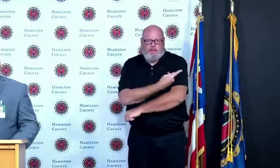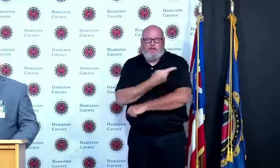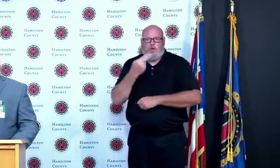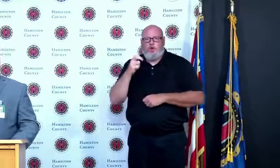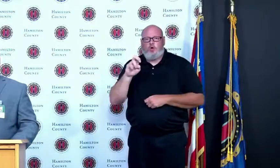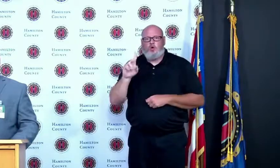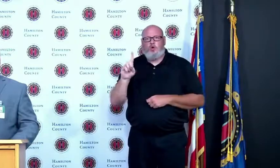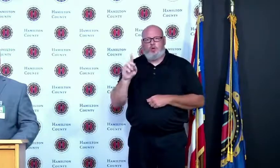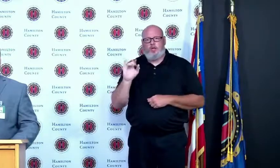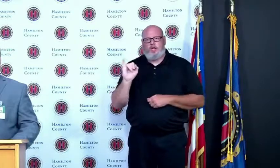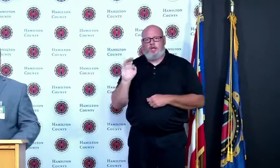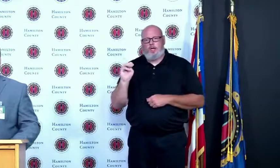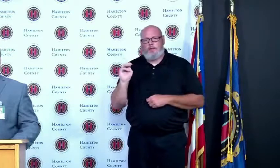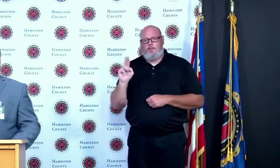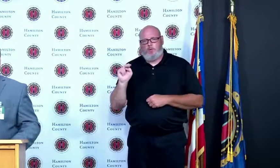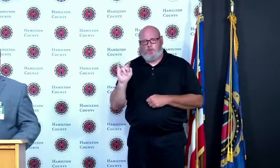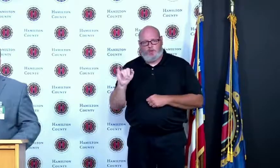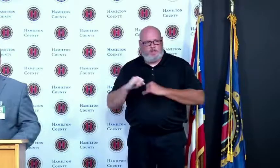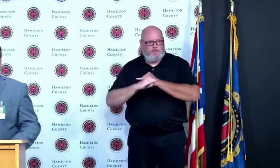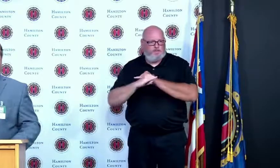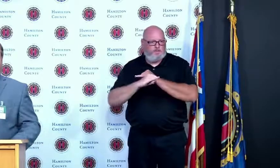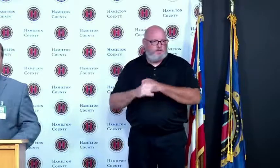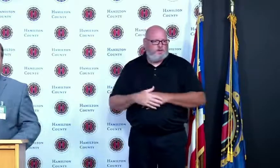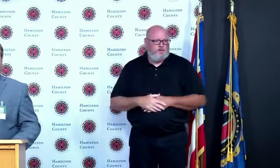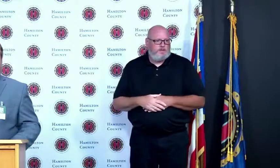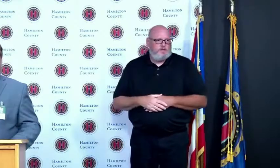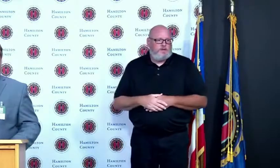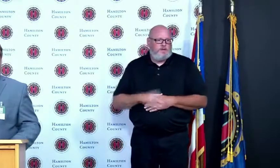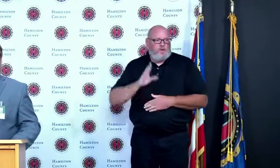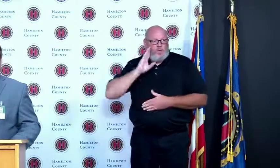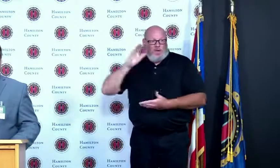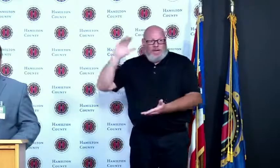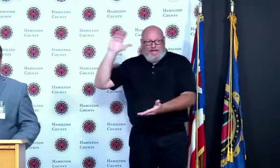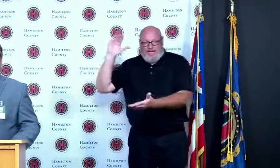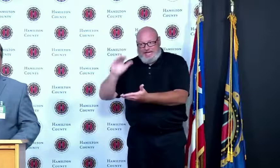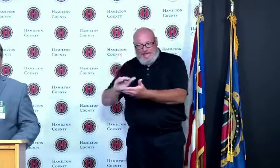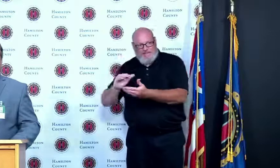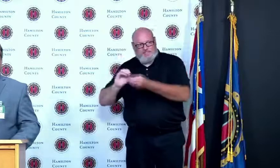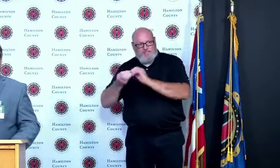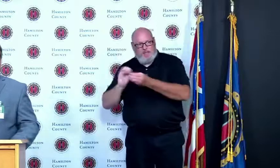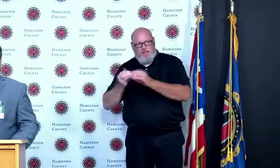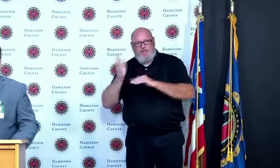some other communities that are less likely to uptake the vaccine might experience so we'll